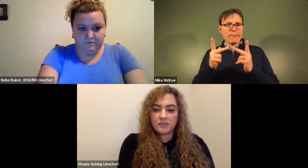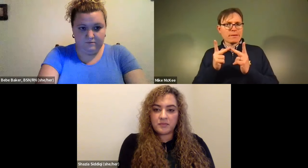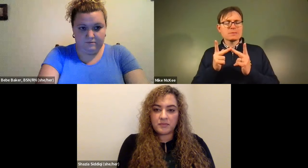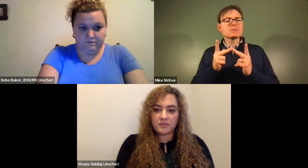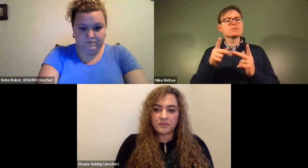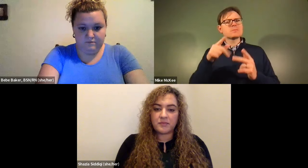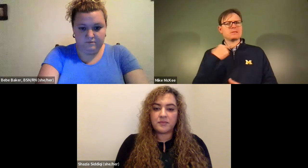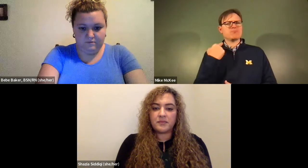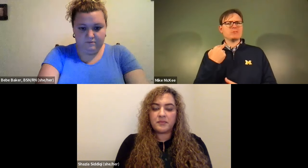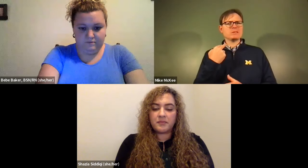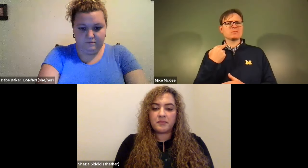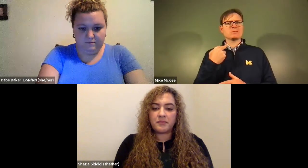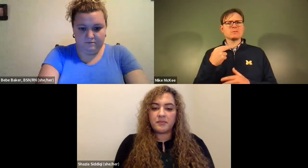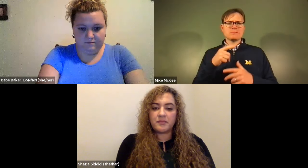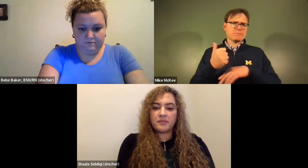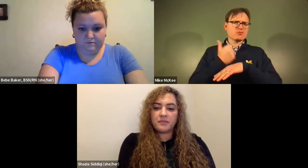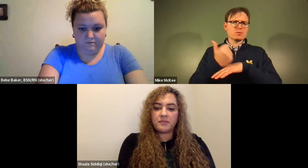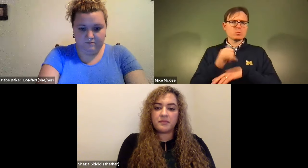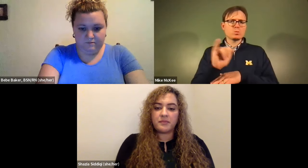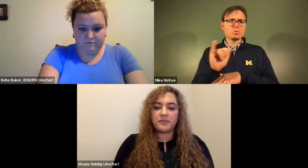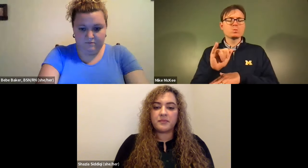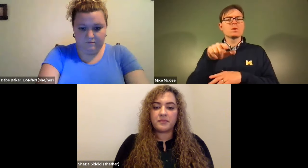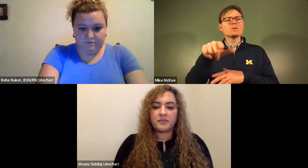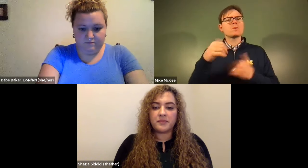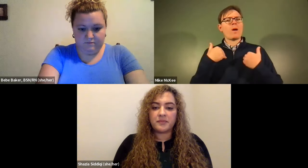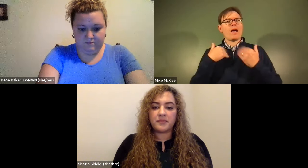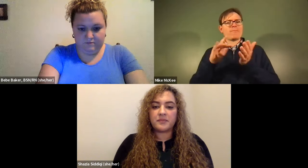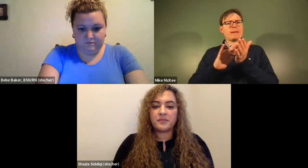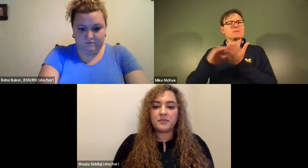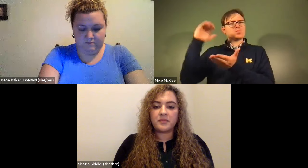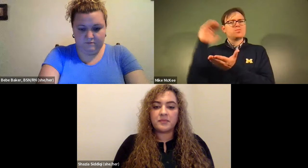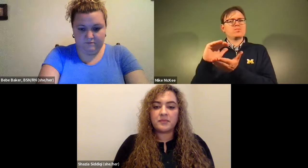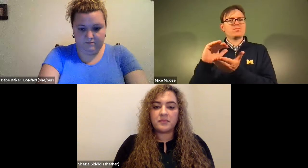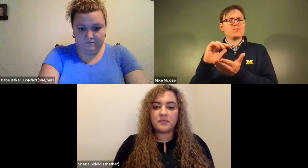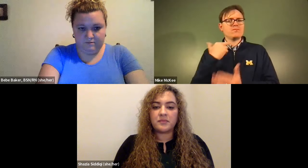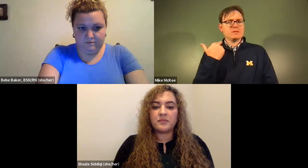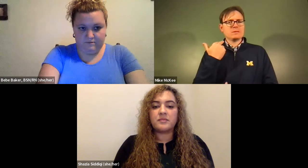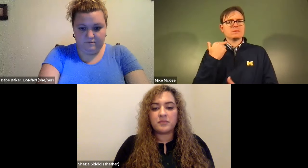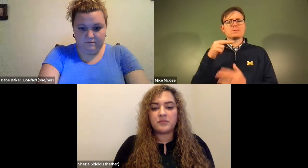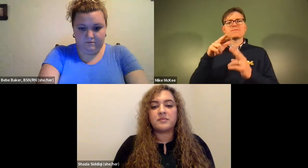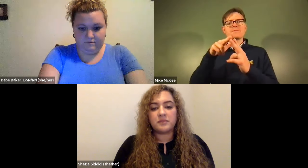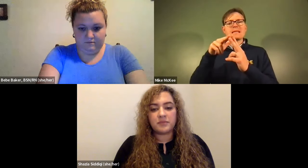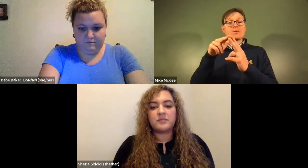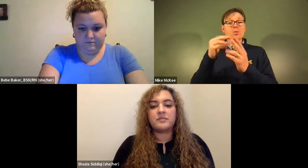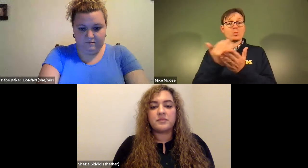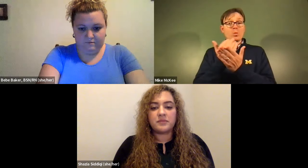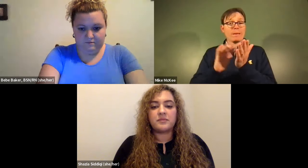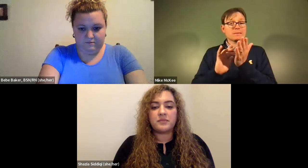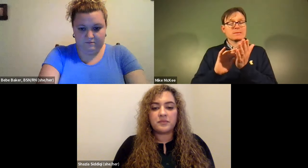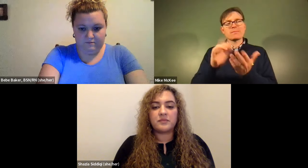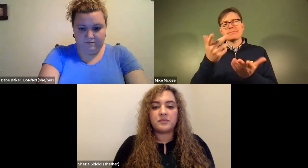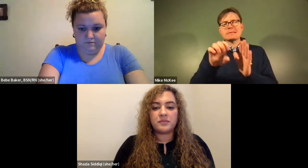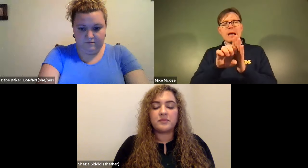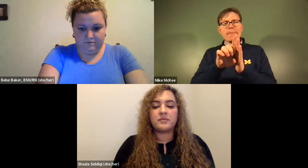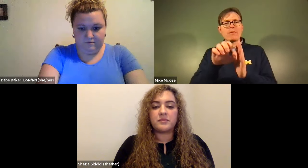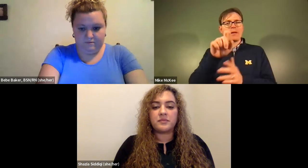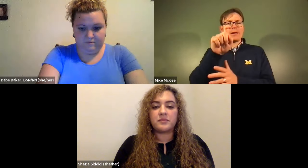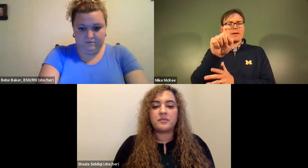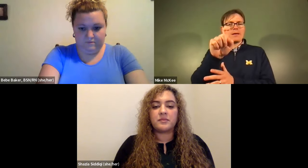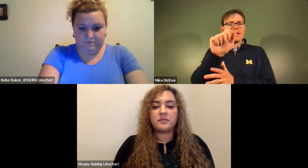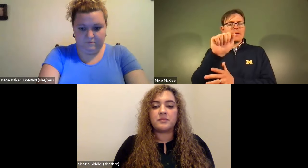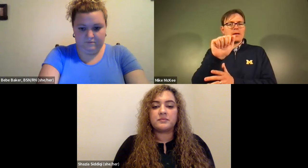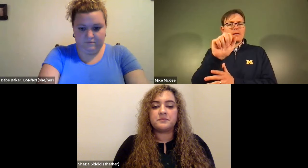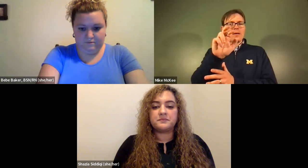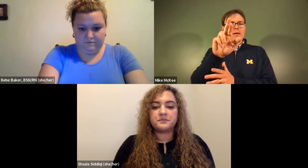James Cech: Hold for a minute and then like can get thicker and then that can lead to a clot so it's quite dangerous, so the medication reduces the risk of that or there's a new medication, we have.